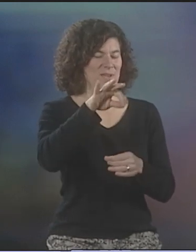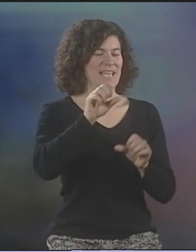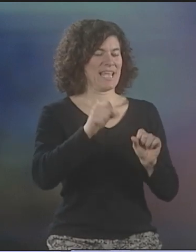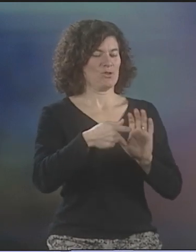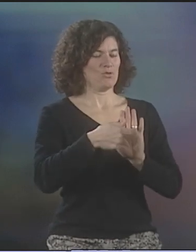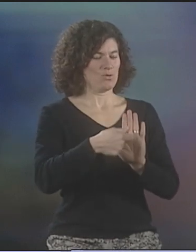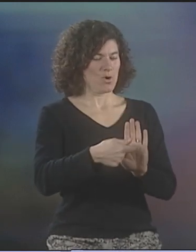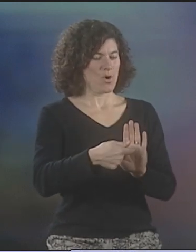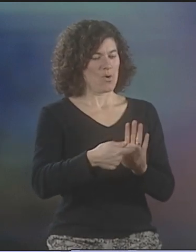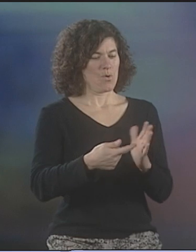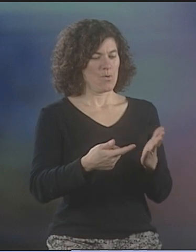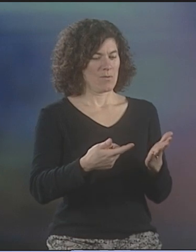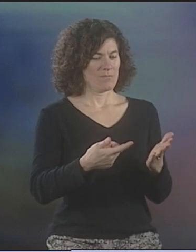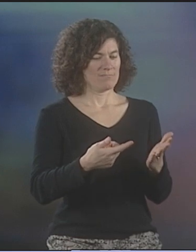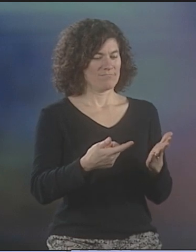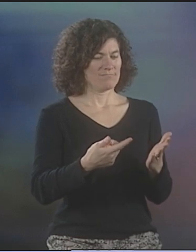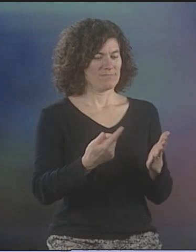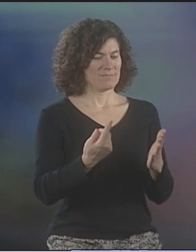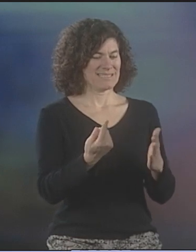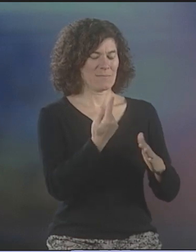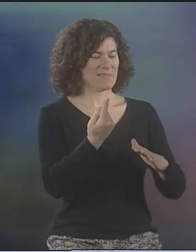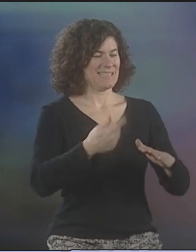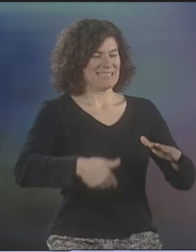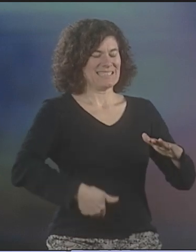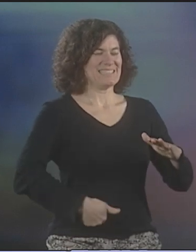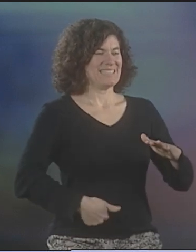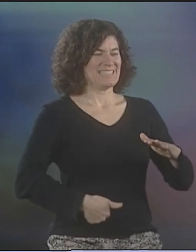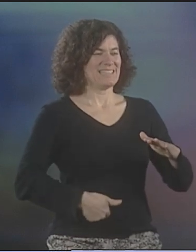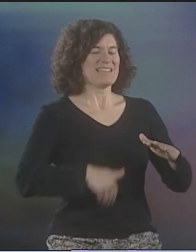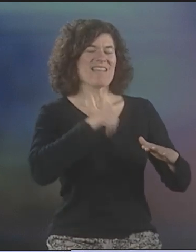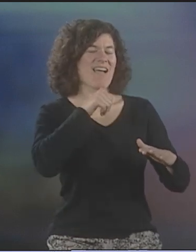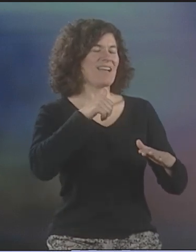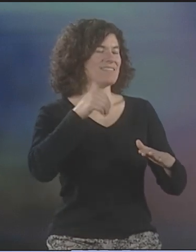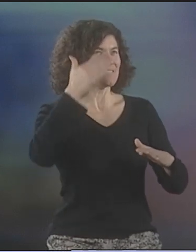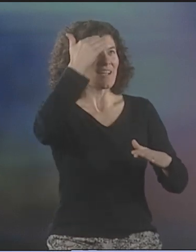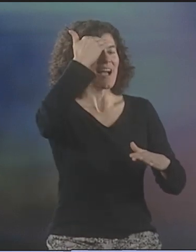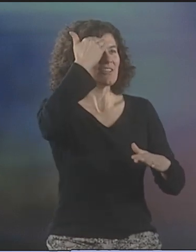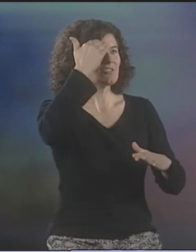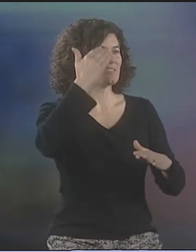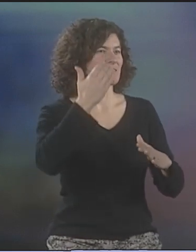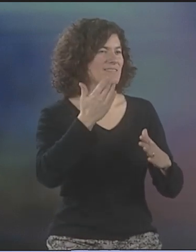A POEM CAN SHOW SOMETHING SPIRITUAL,